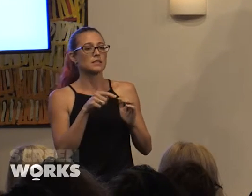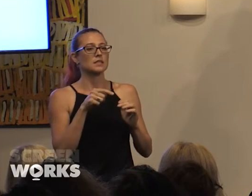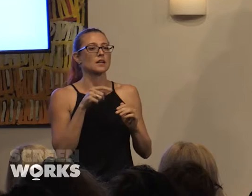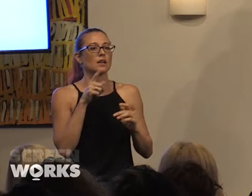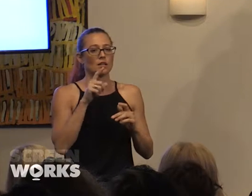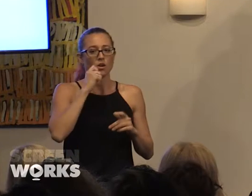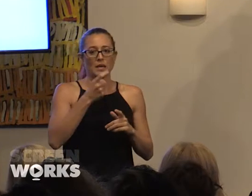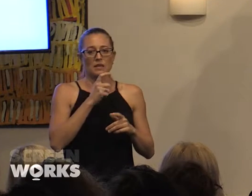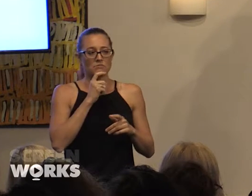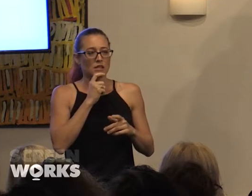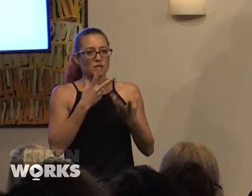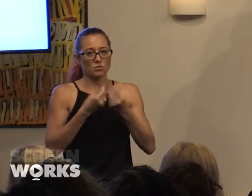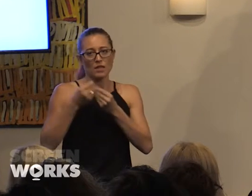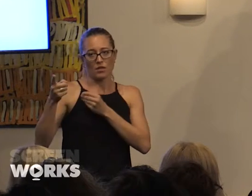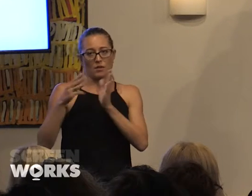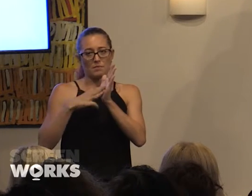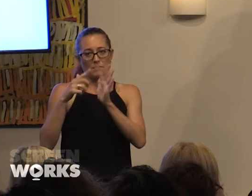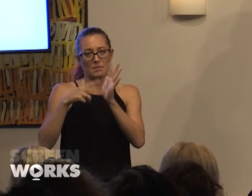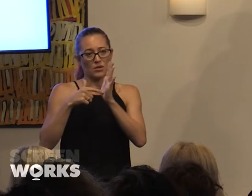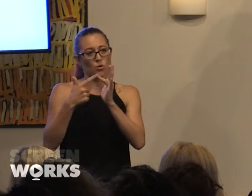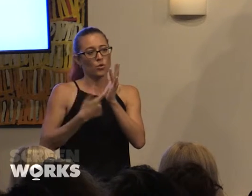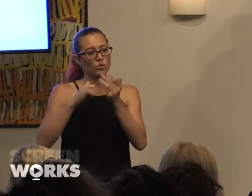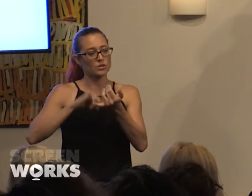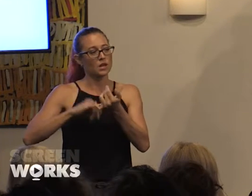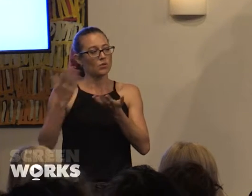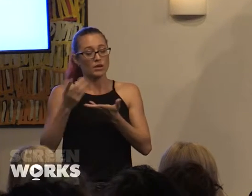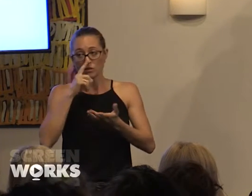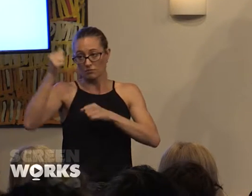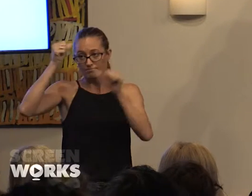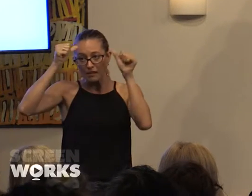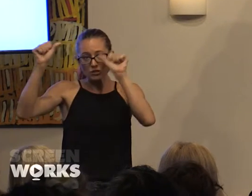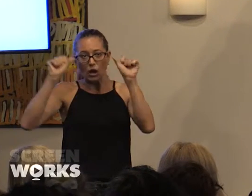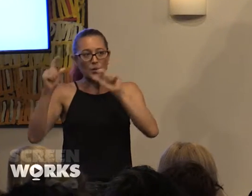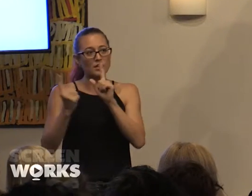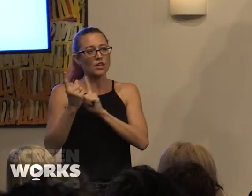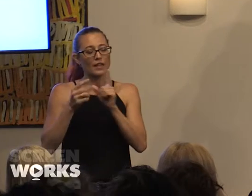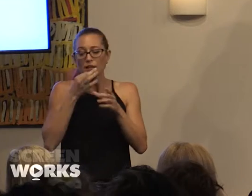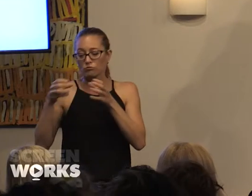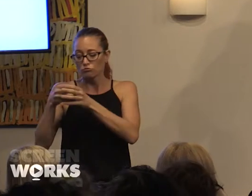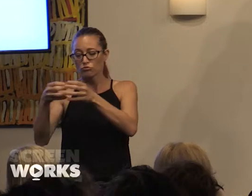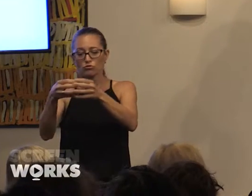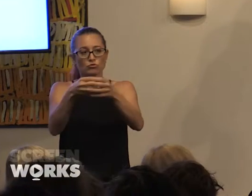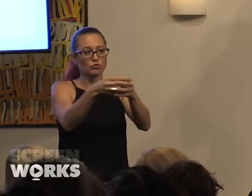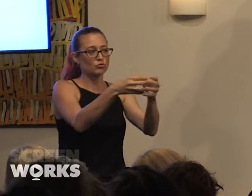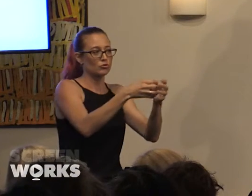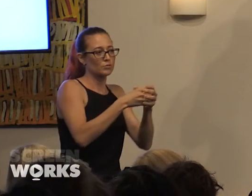iheld with mentors where you'll get to know each other and little cohorts of people and little networks we're hoping will form